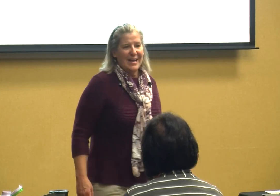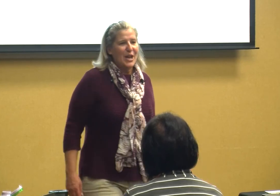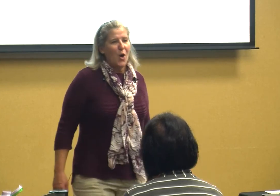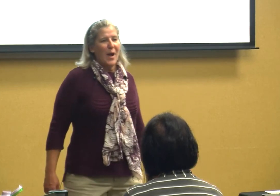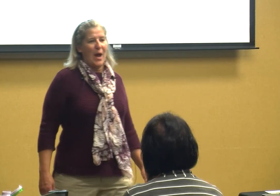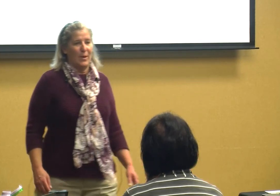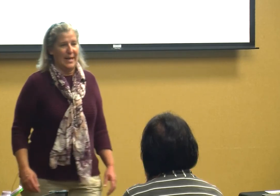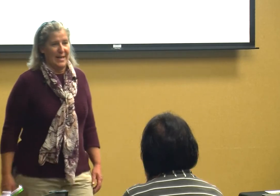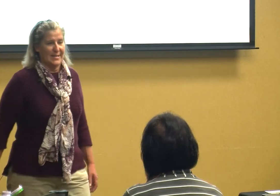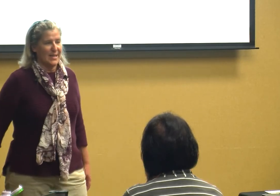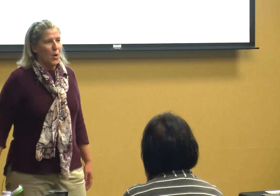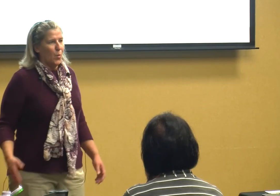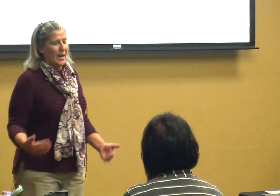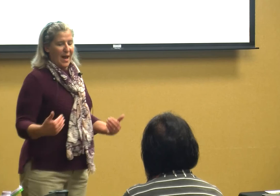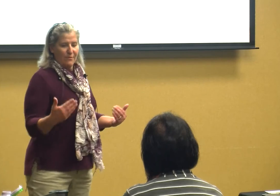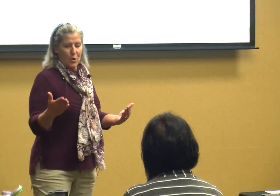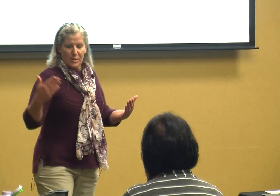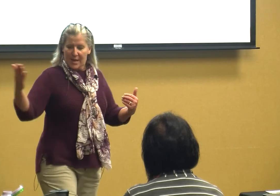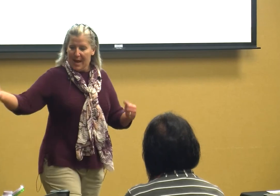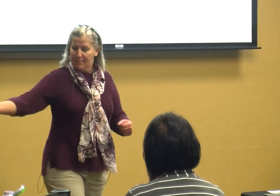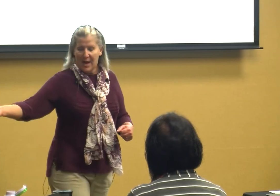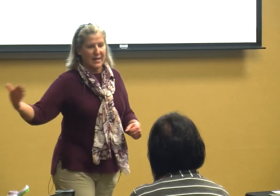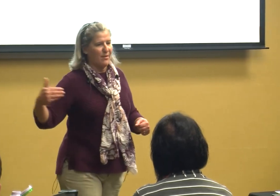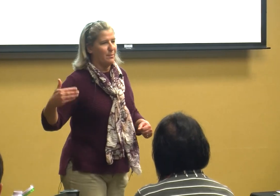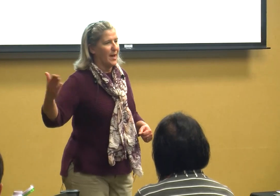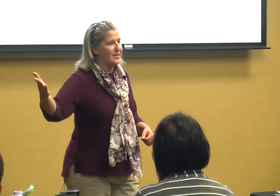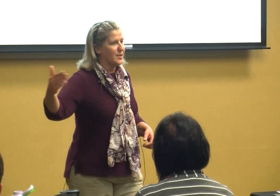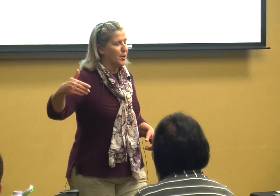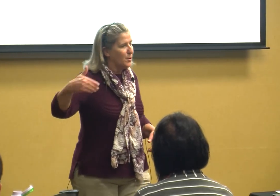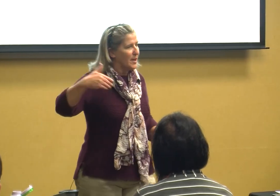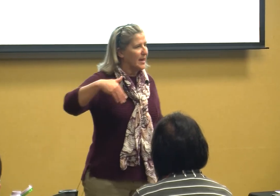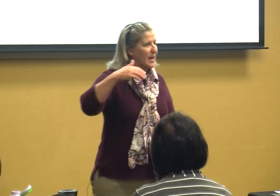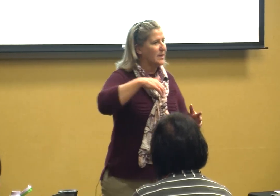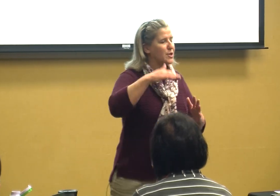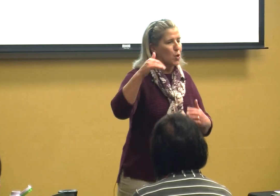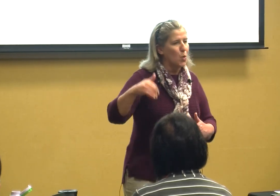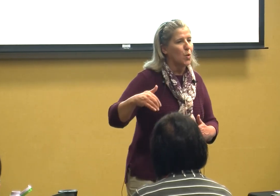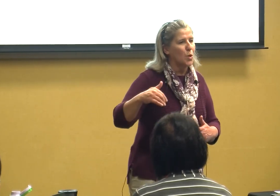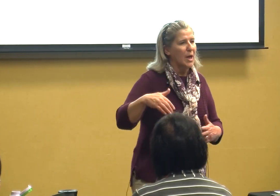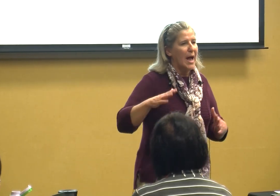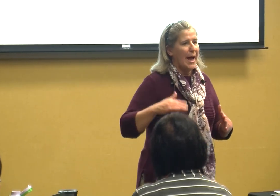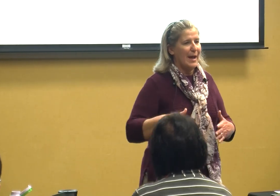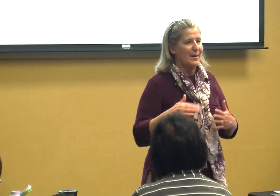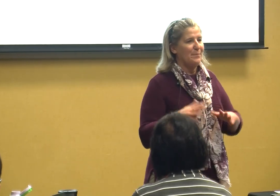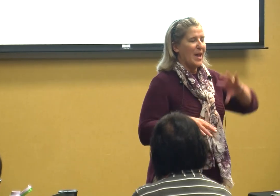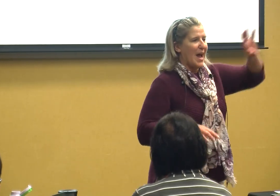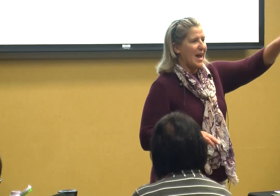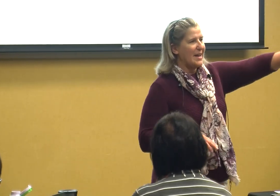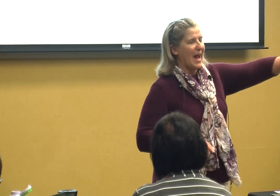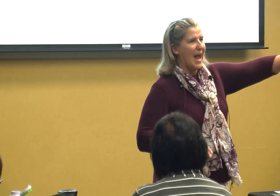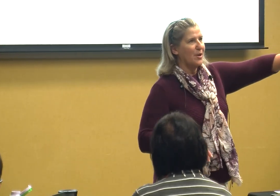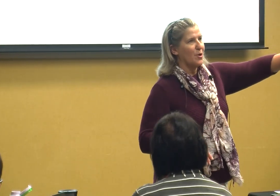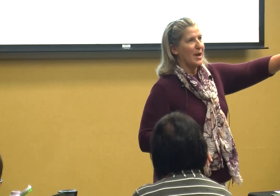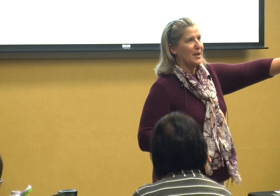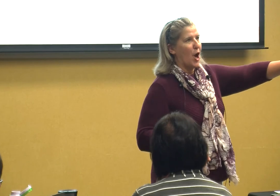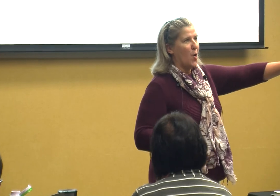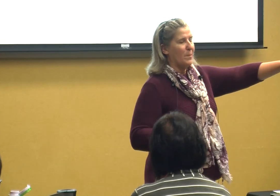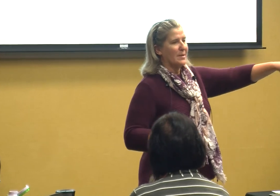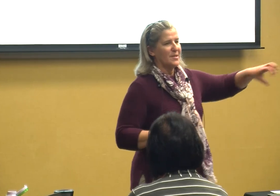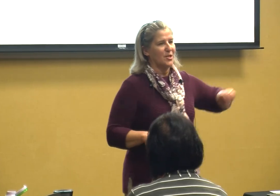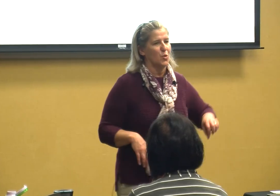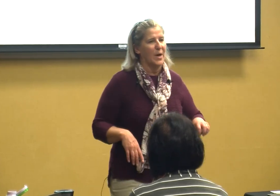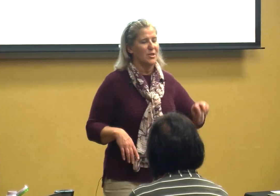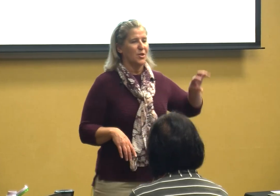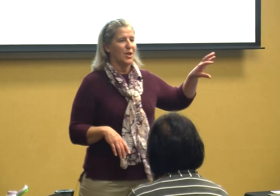how it is when I first had my deafblind student in school I had had her in homebound situation the